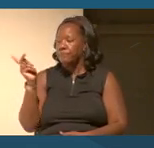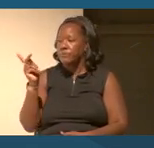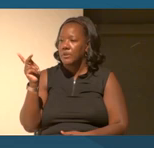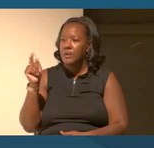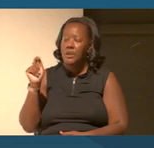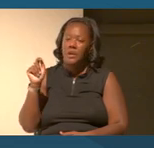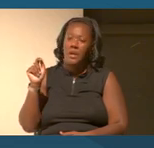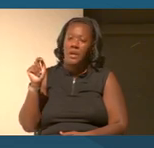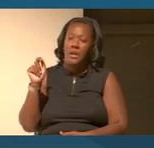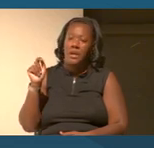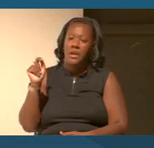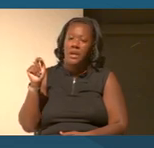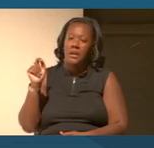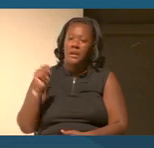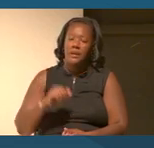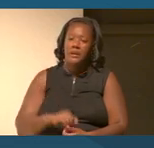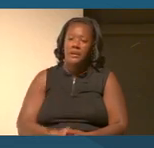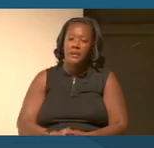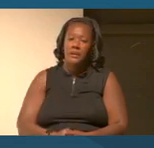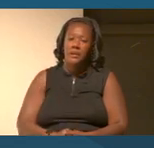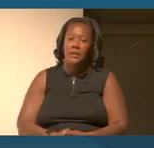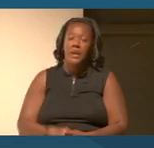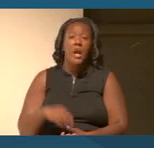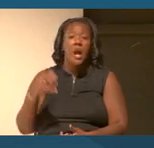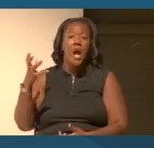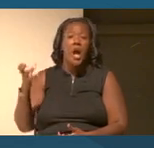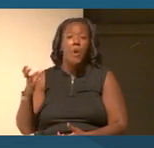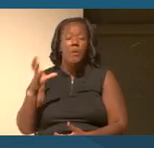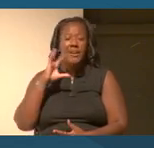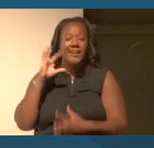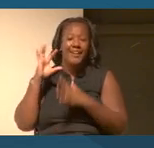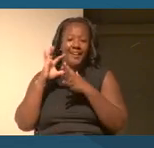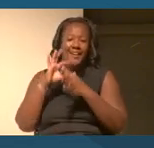But this I wanna connect it to the power of primary sources which I know many of you teach